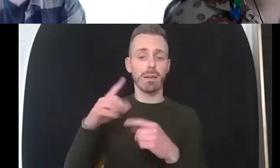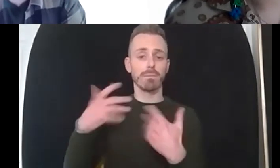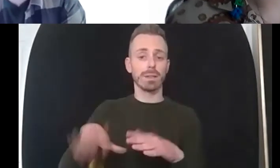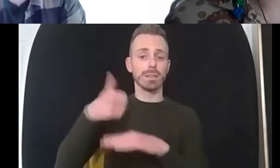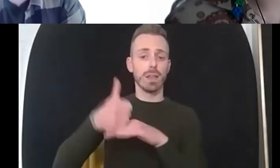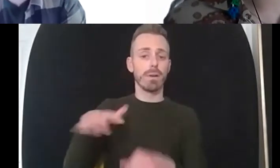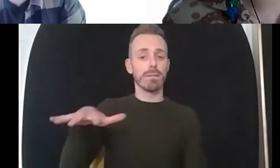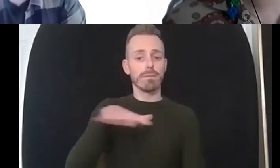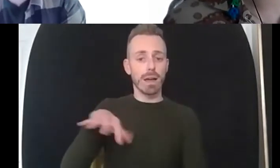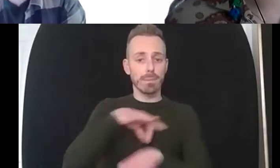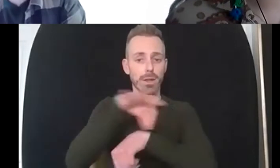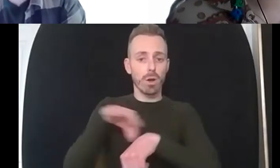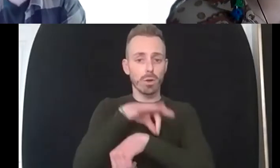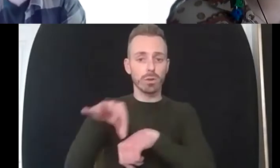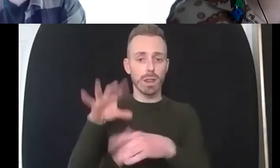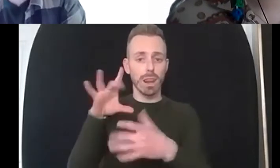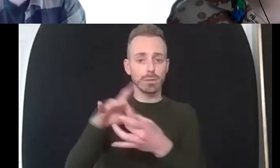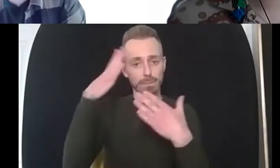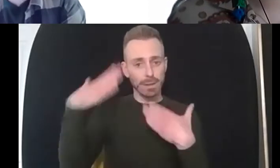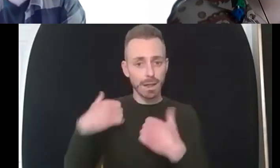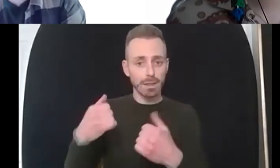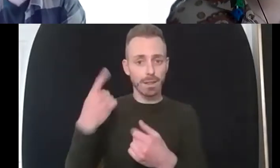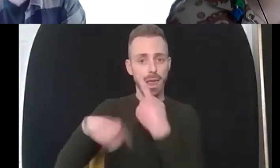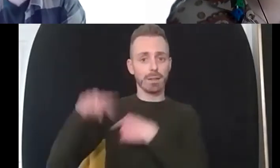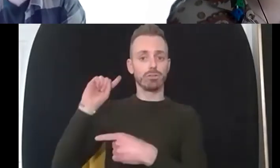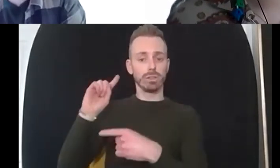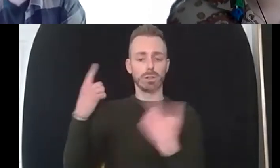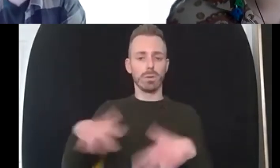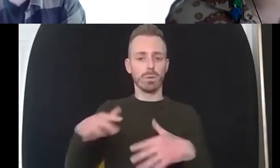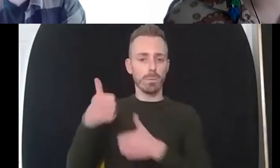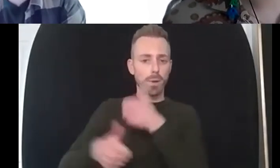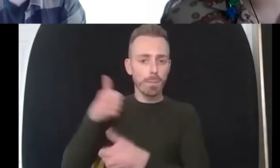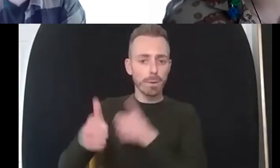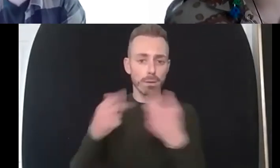which was really really inspirational they were very very popular um so sam taro works